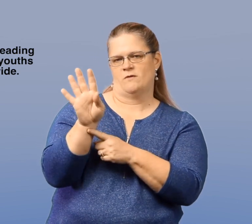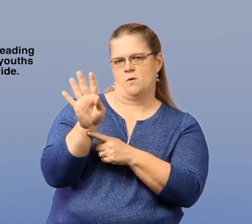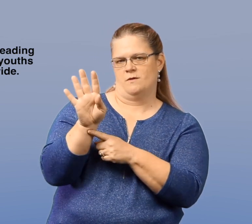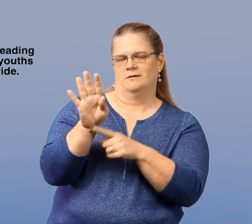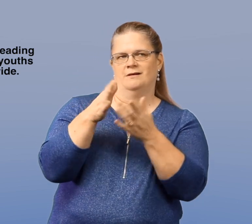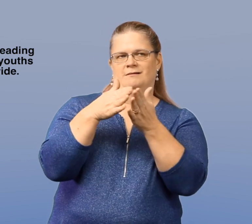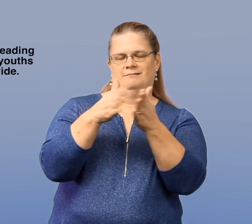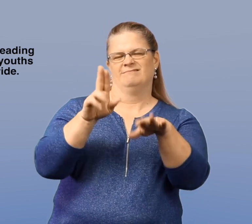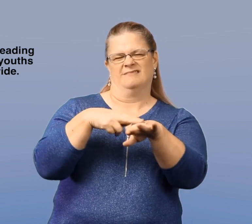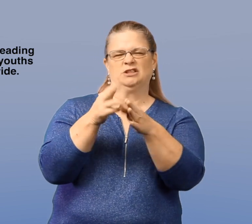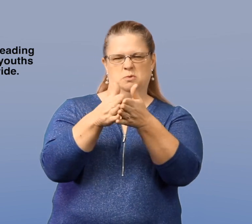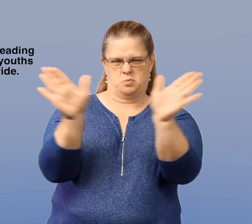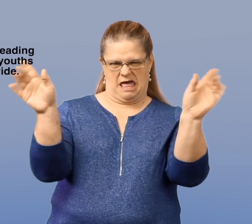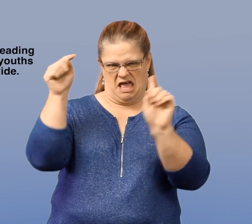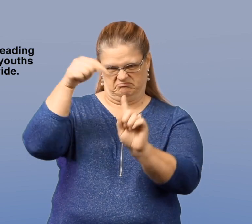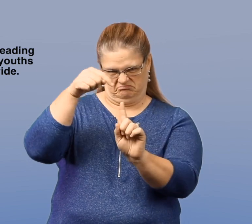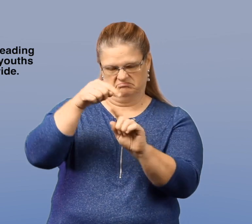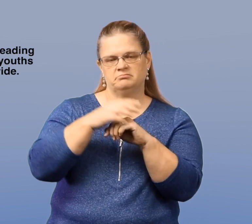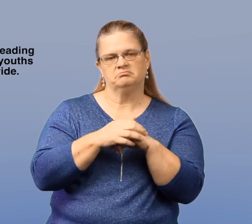for ages 10 through 24 nationwide.